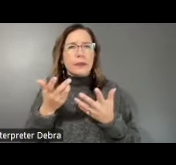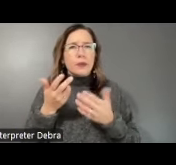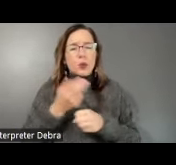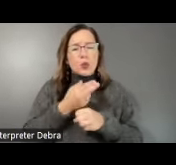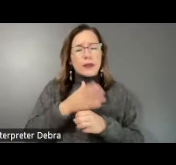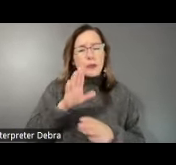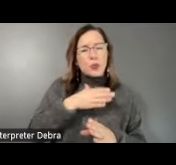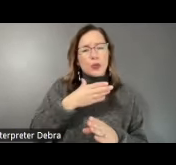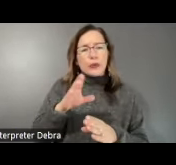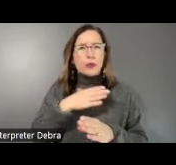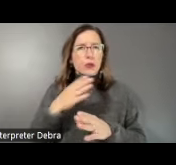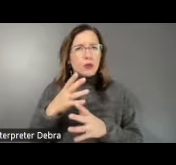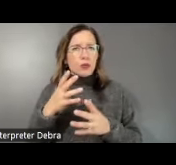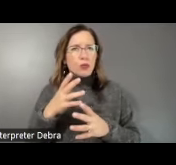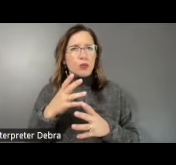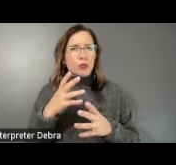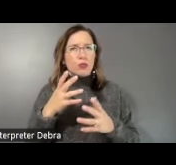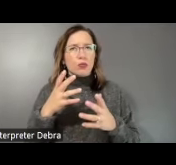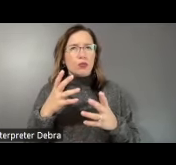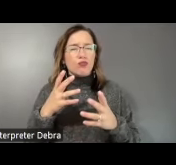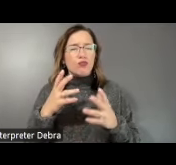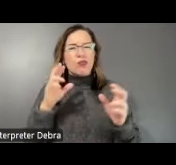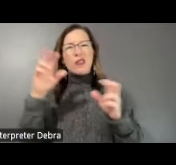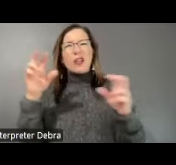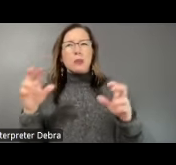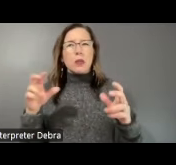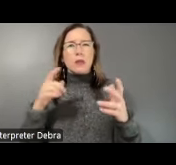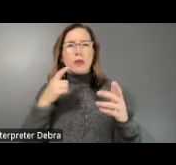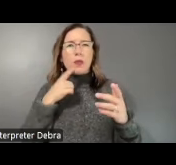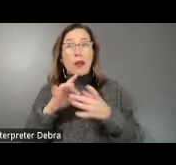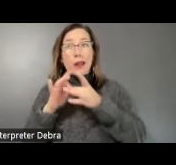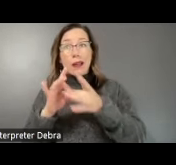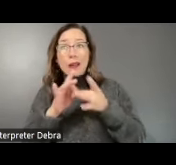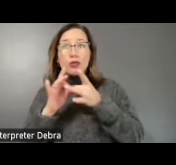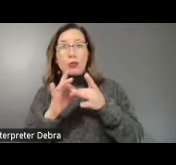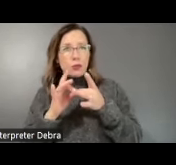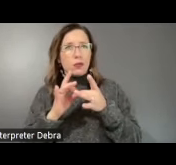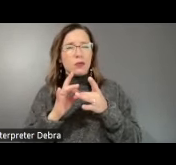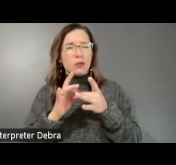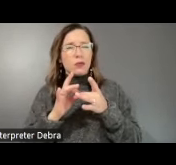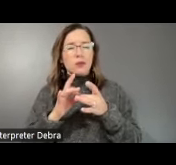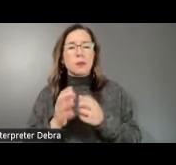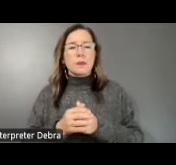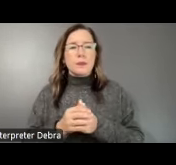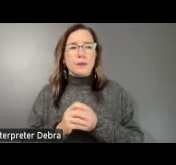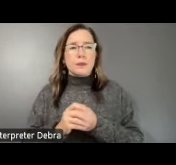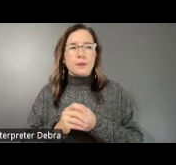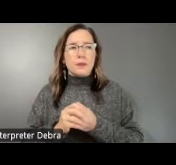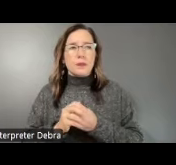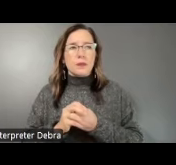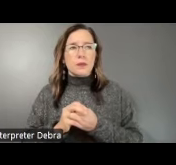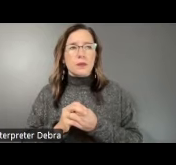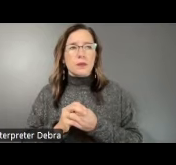to make this investment, to make connections with people sort of directly. I think when I started,